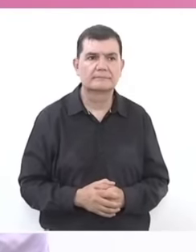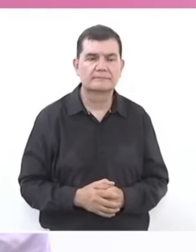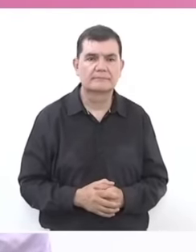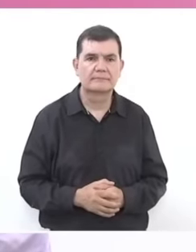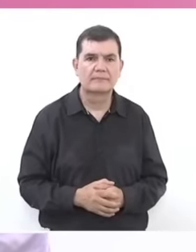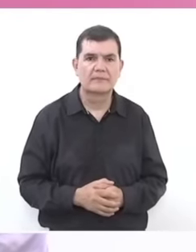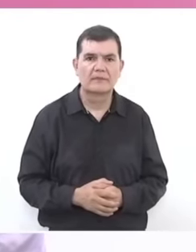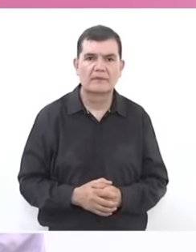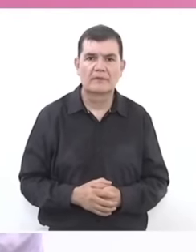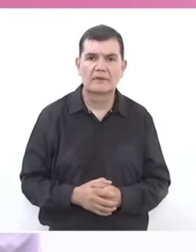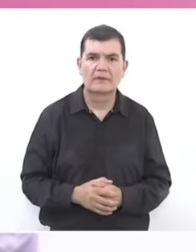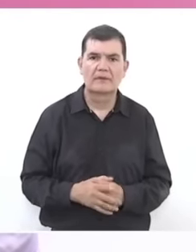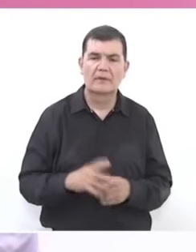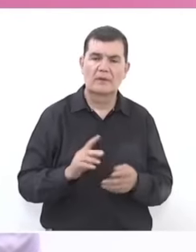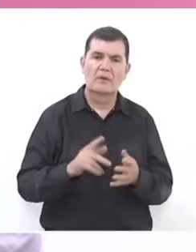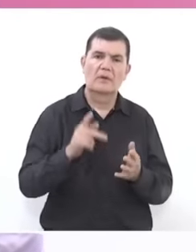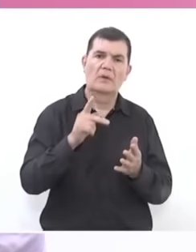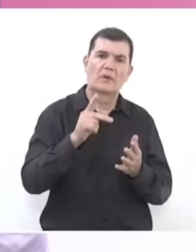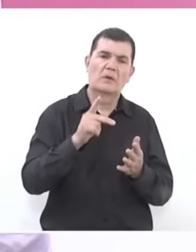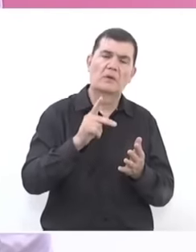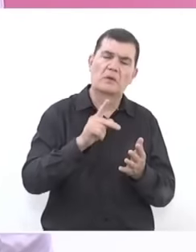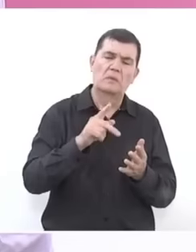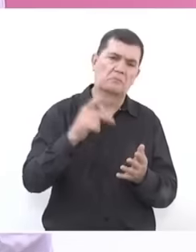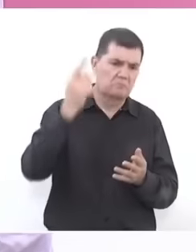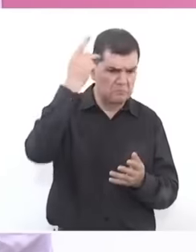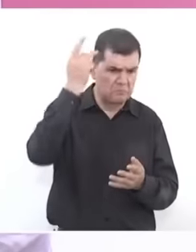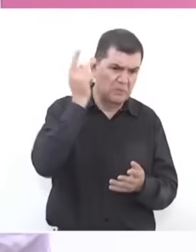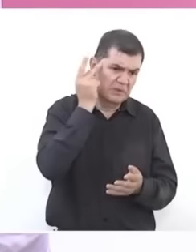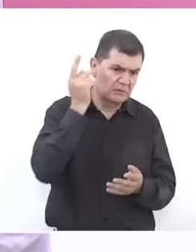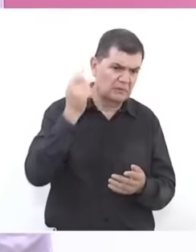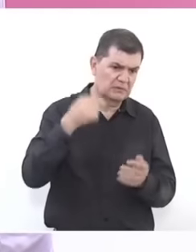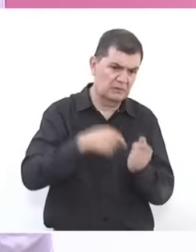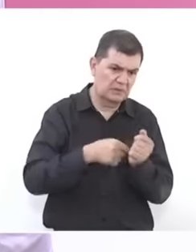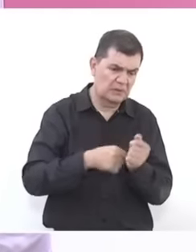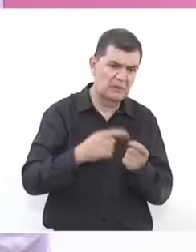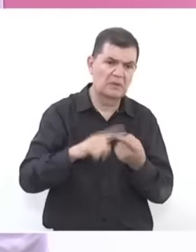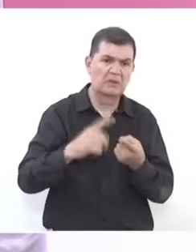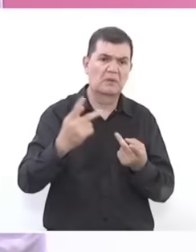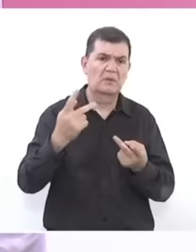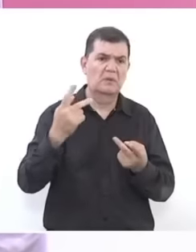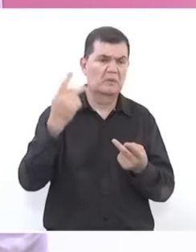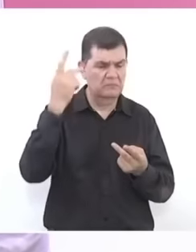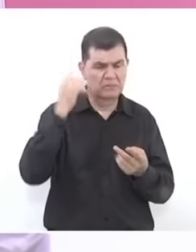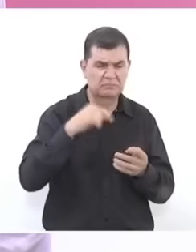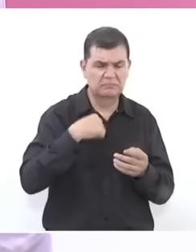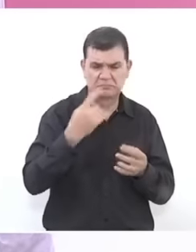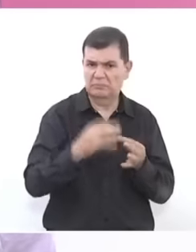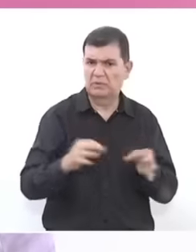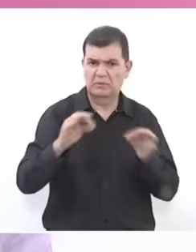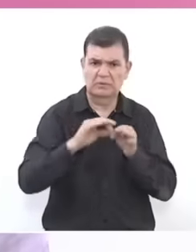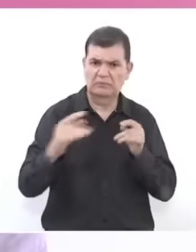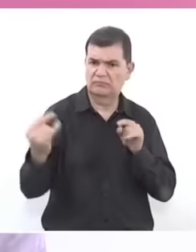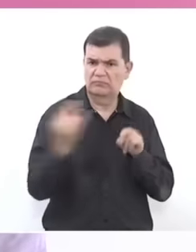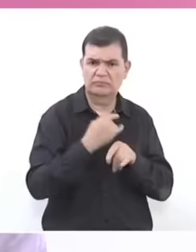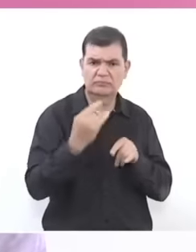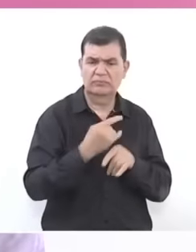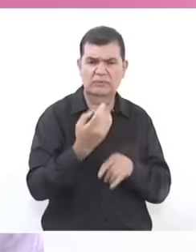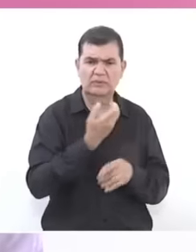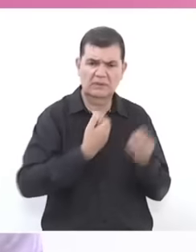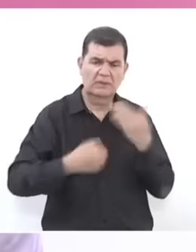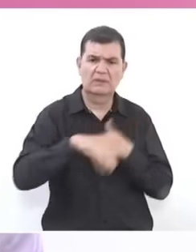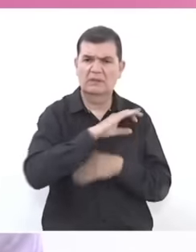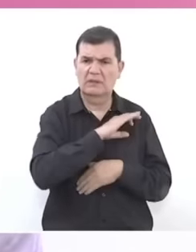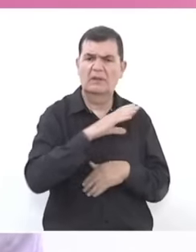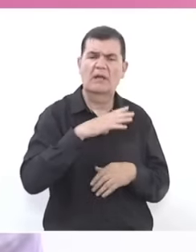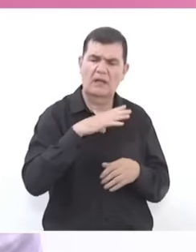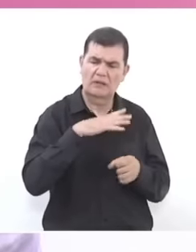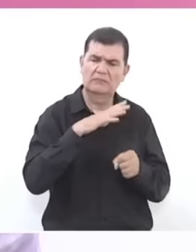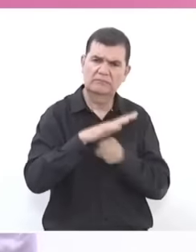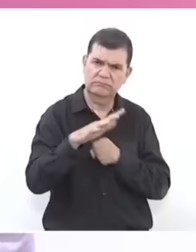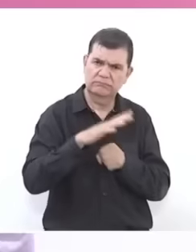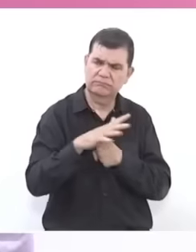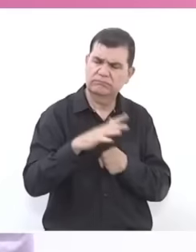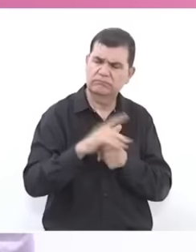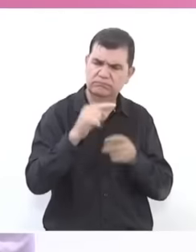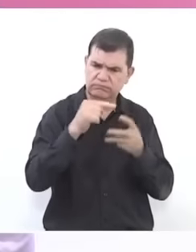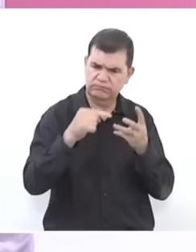Escondido this road is going to be very important and Claudia has also already announced the